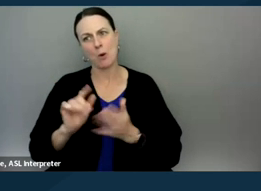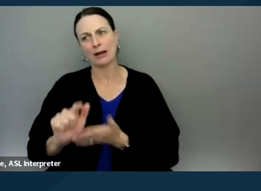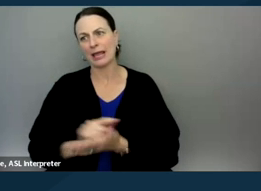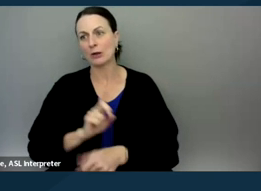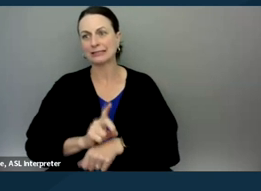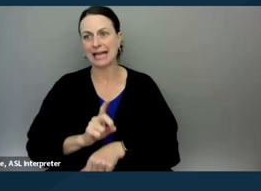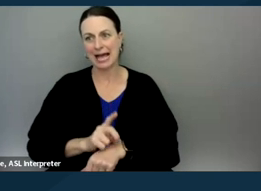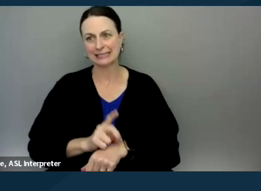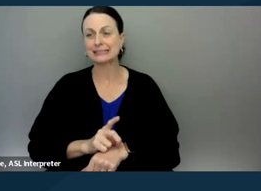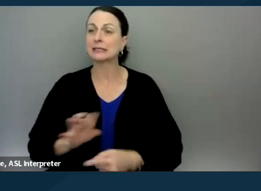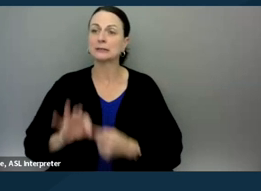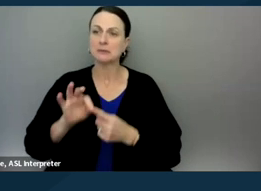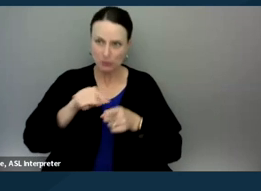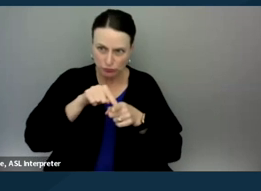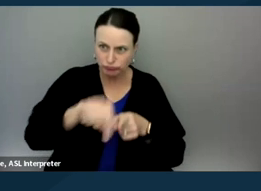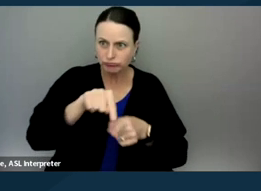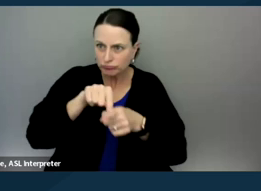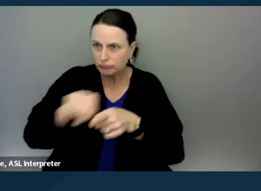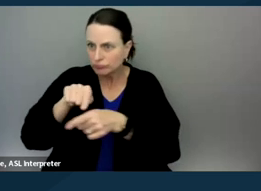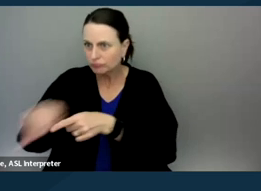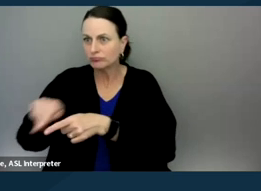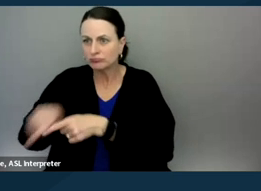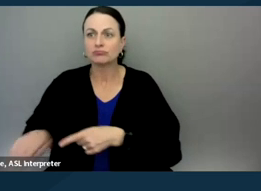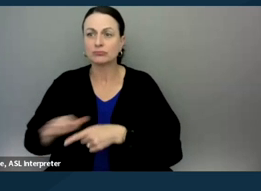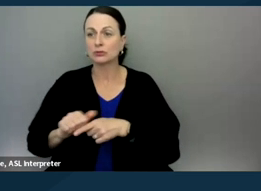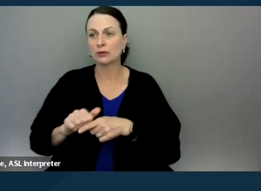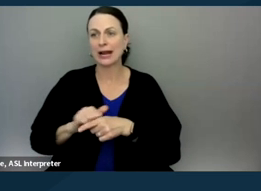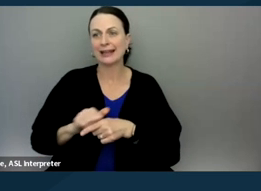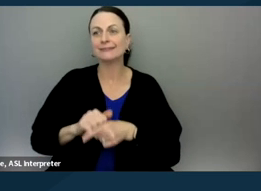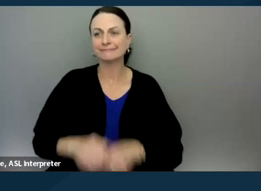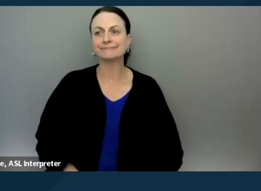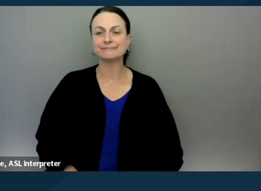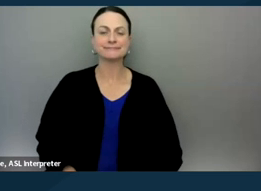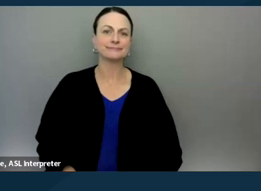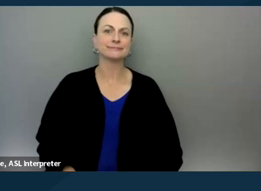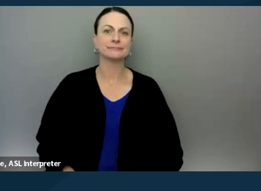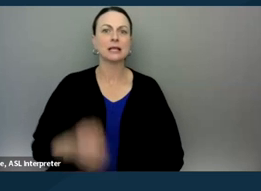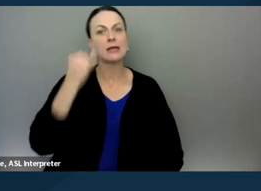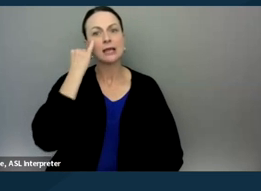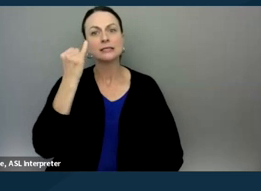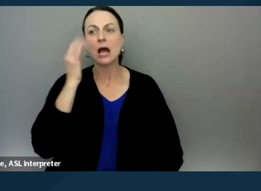in particular areas of training. And the idea was that they would be licensed